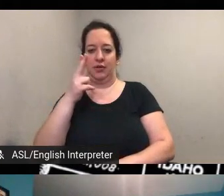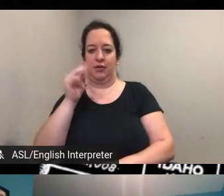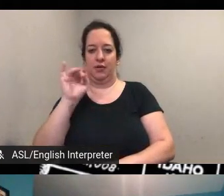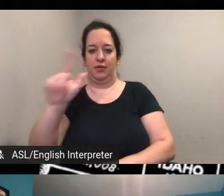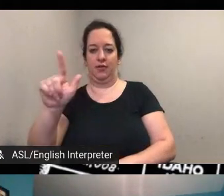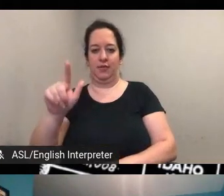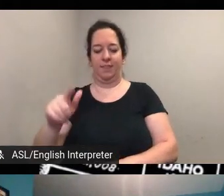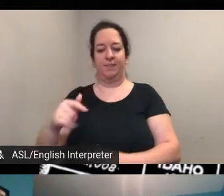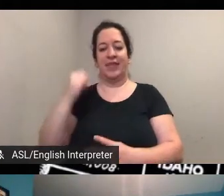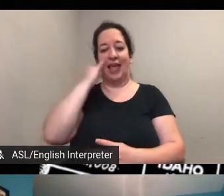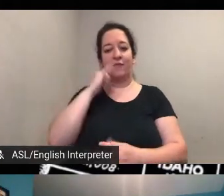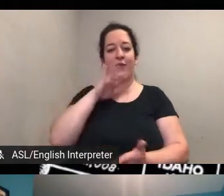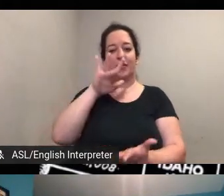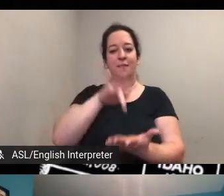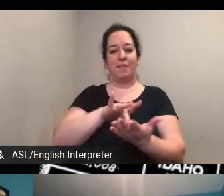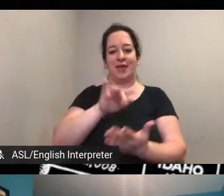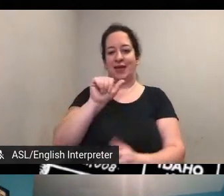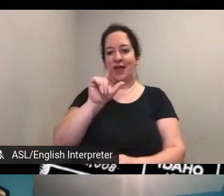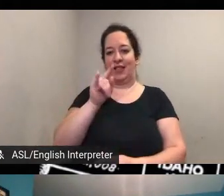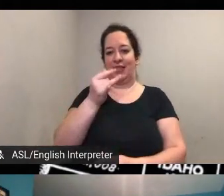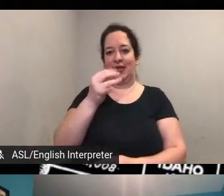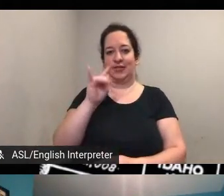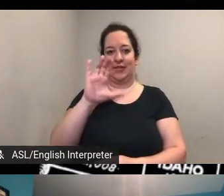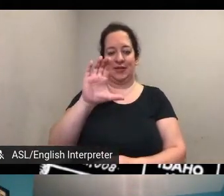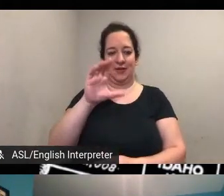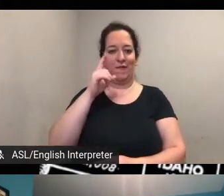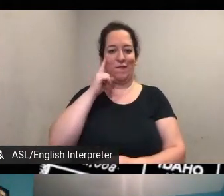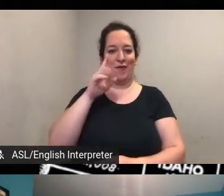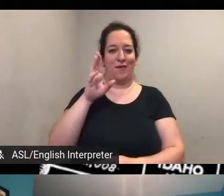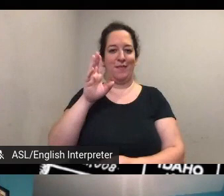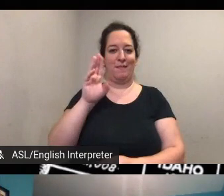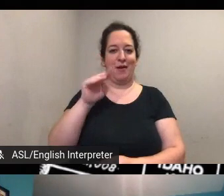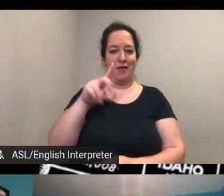if you're in the mid-atlantic for the maryland residents